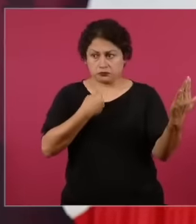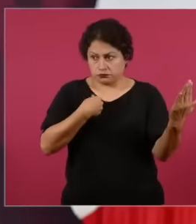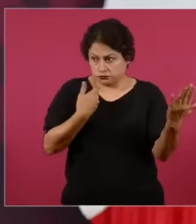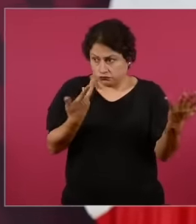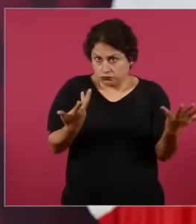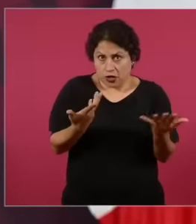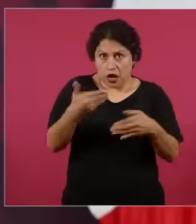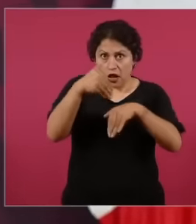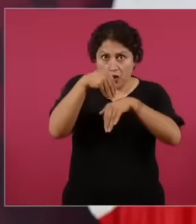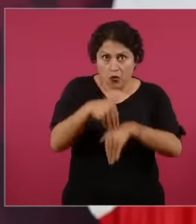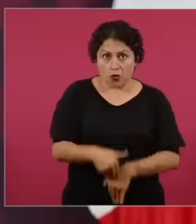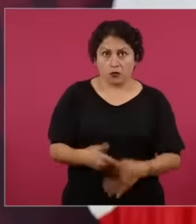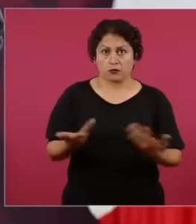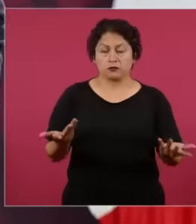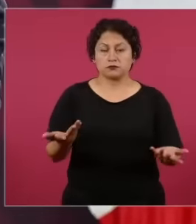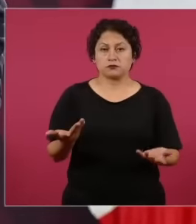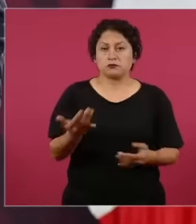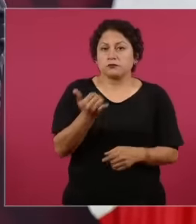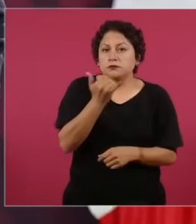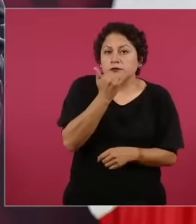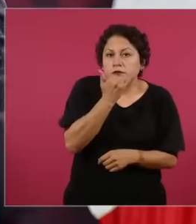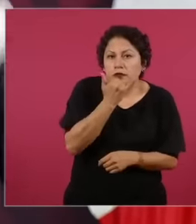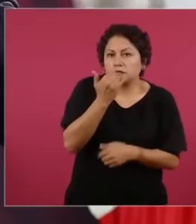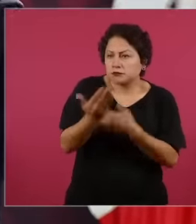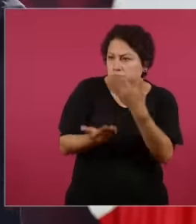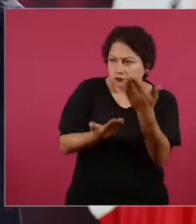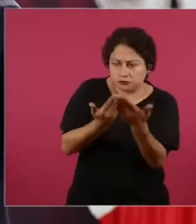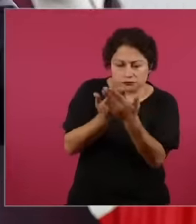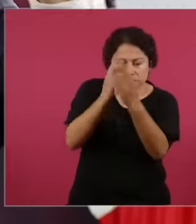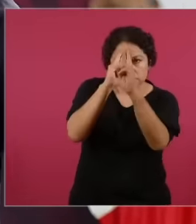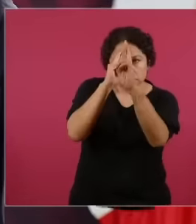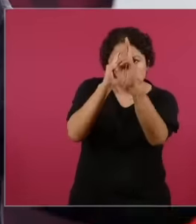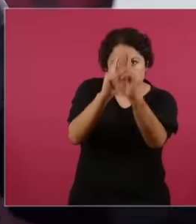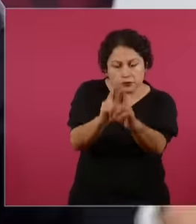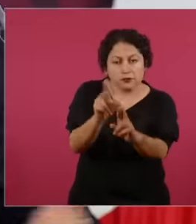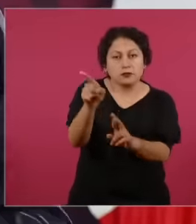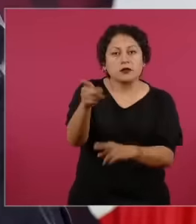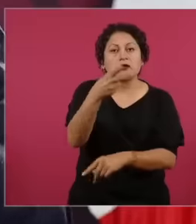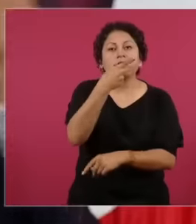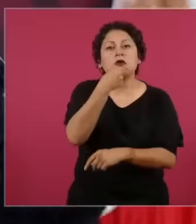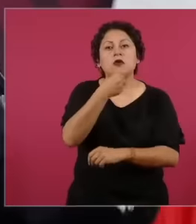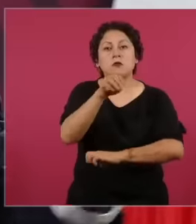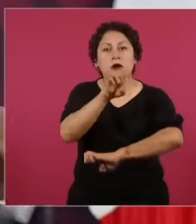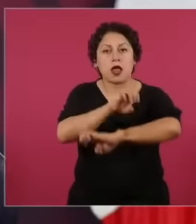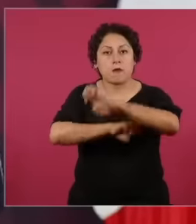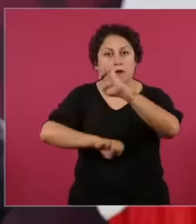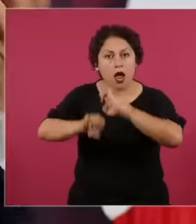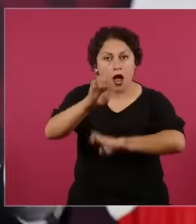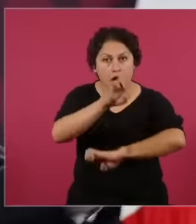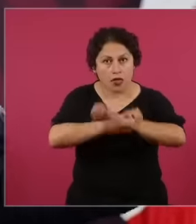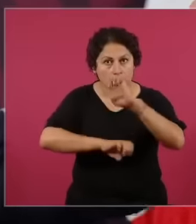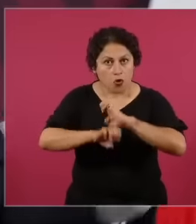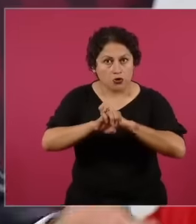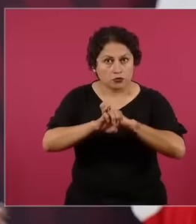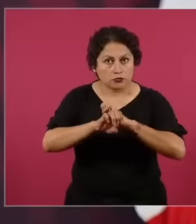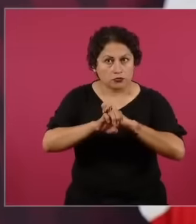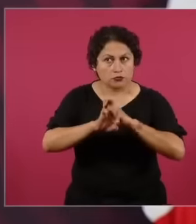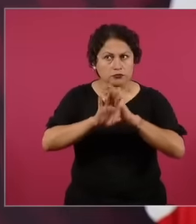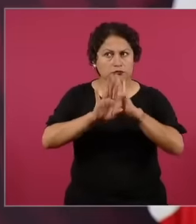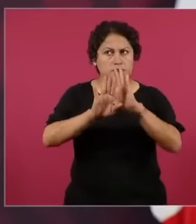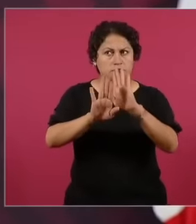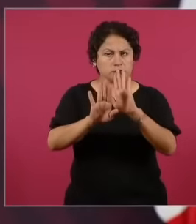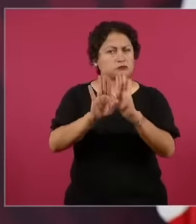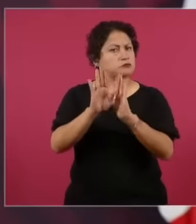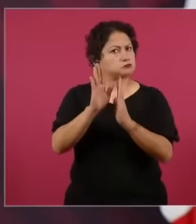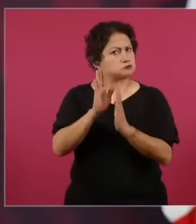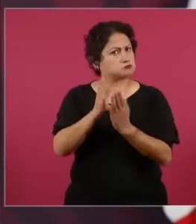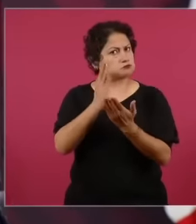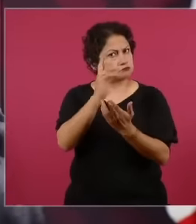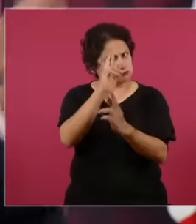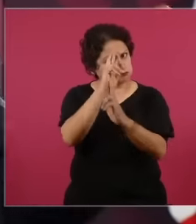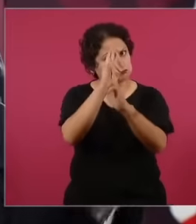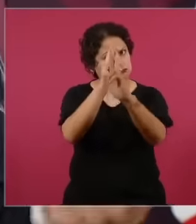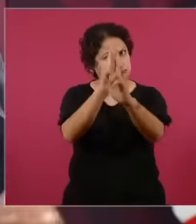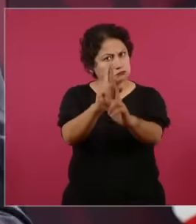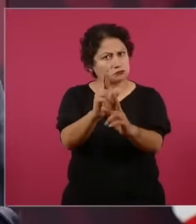ambassador with all our respect This is not a matter of fighting enmities